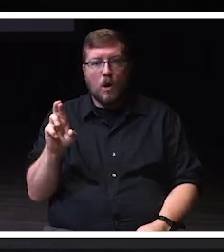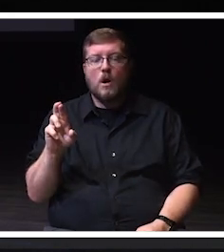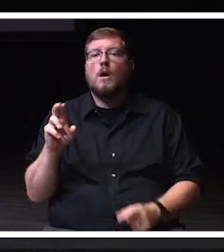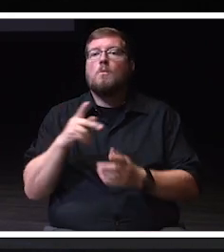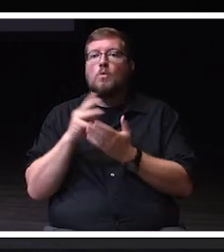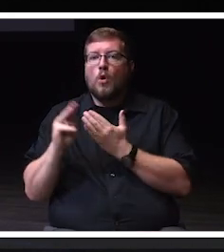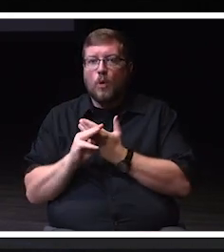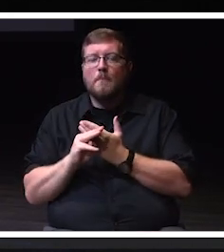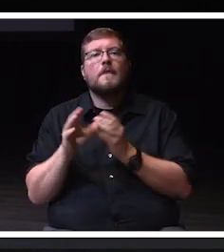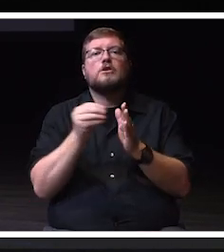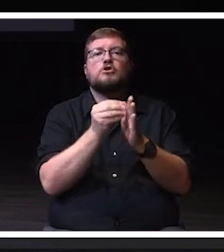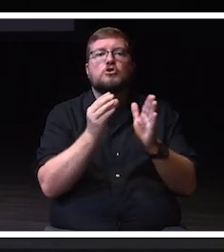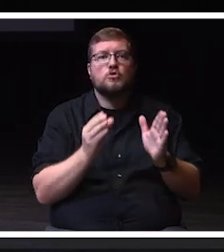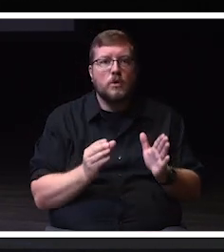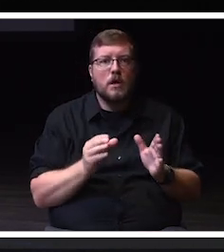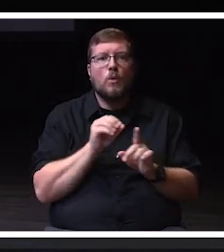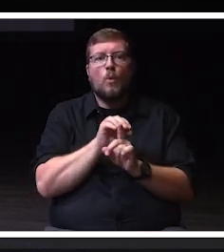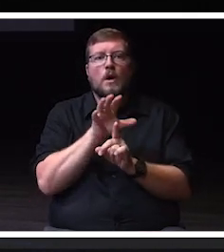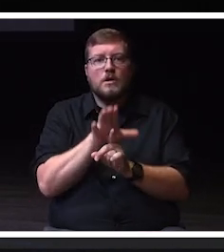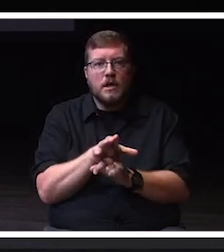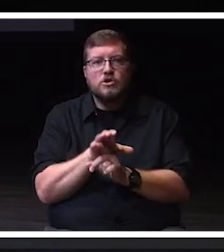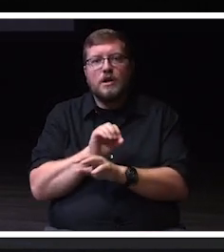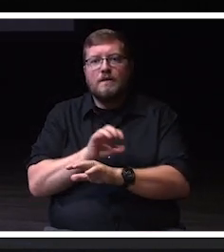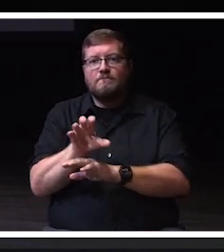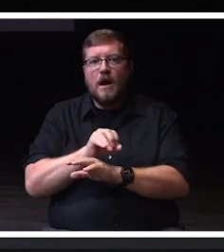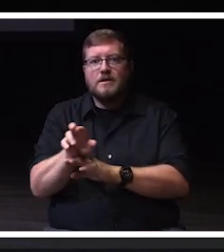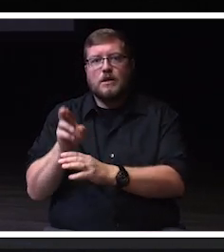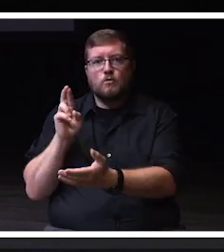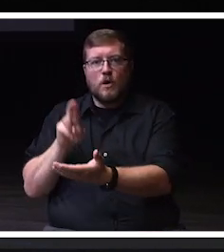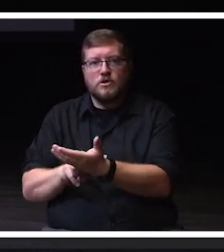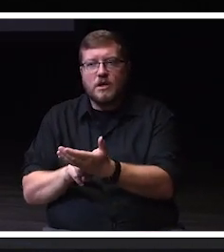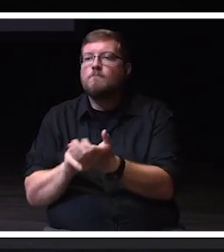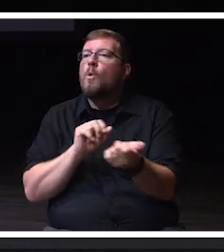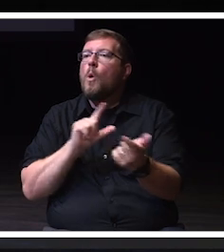Advising and Registration Program for incoming students